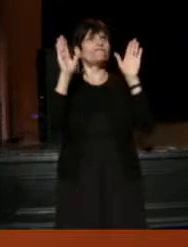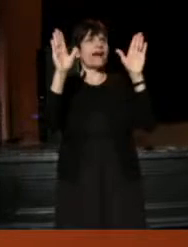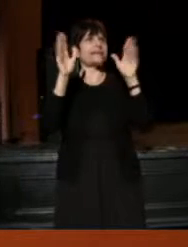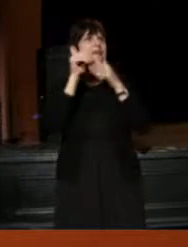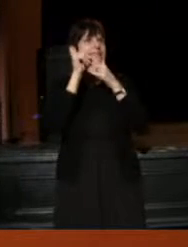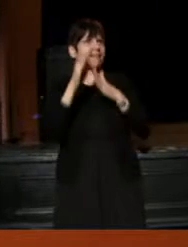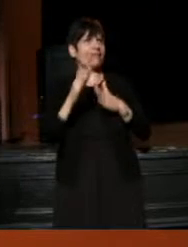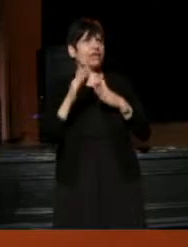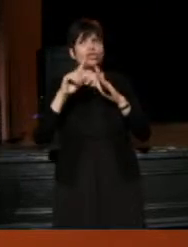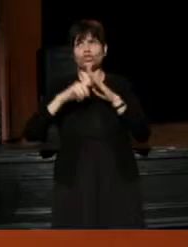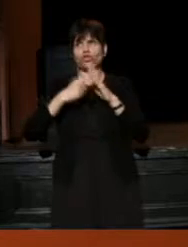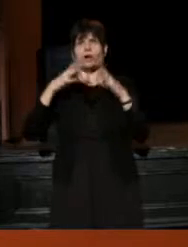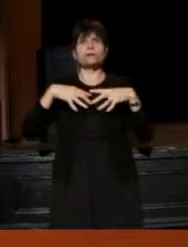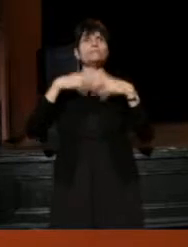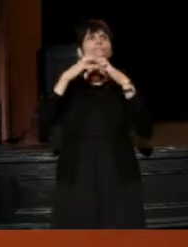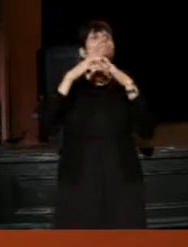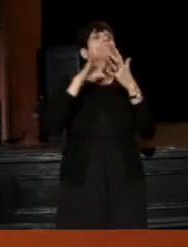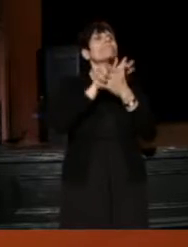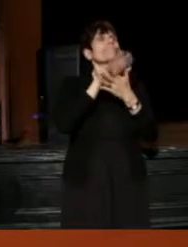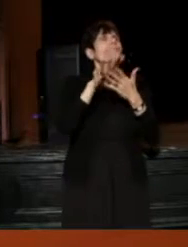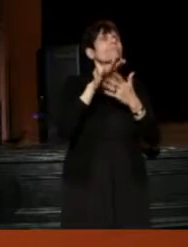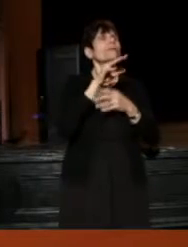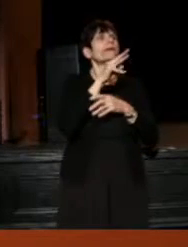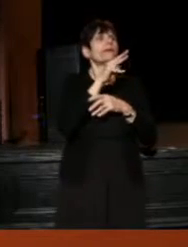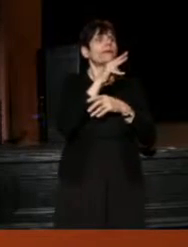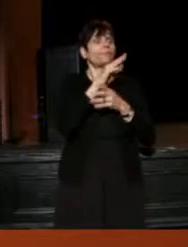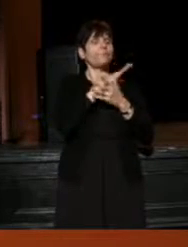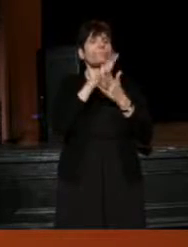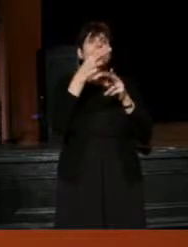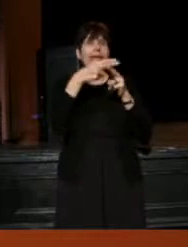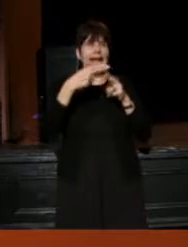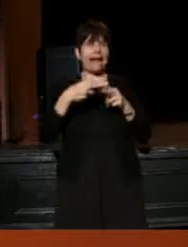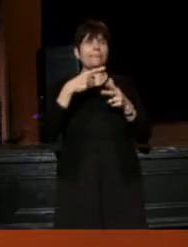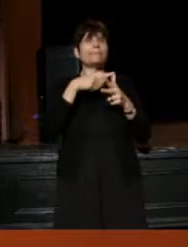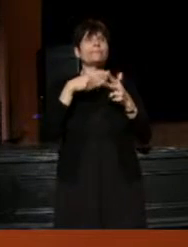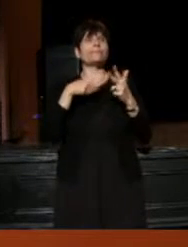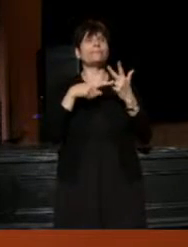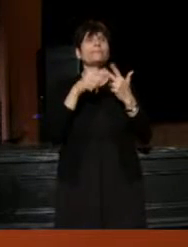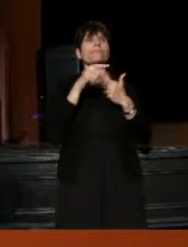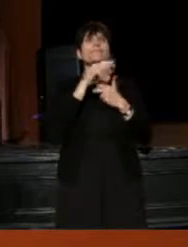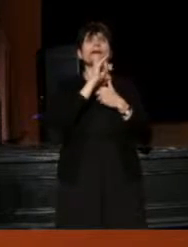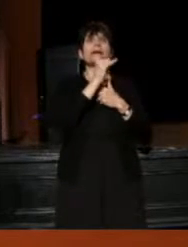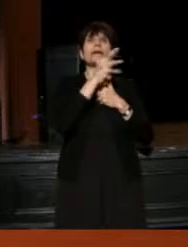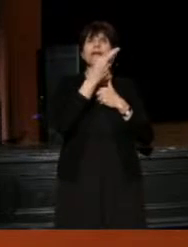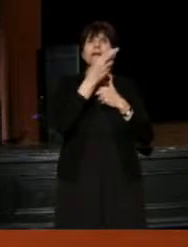Madeleine Oldham, Meghan Pressman, Karina, [unclear], myself and many others,